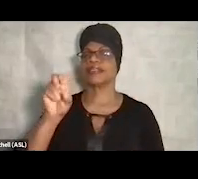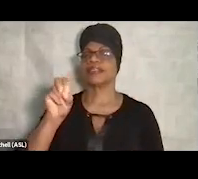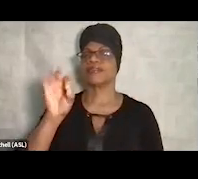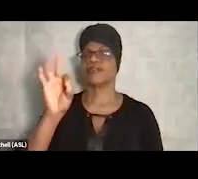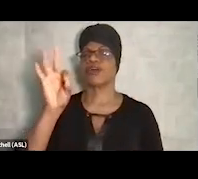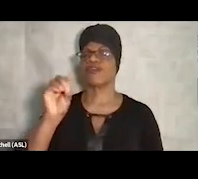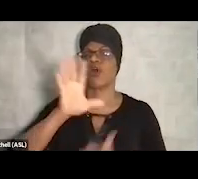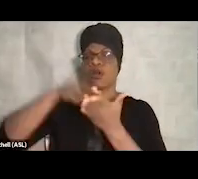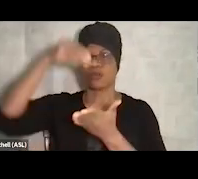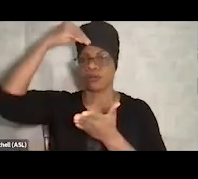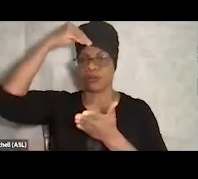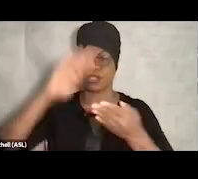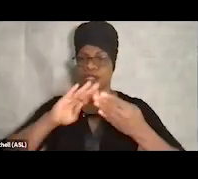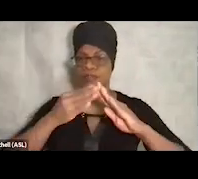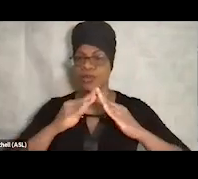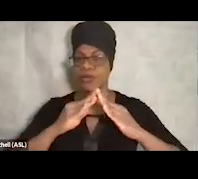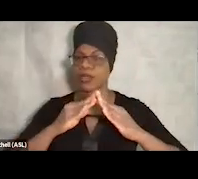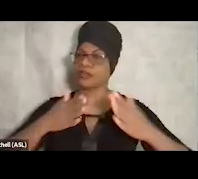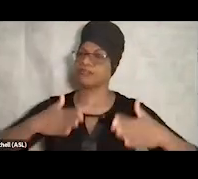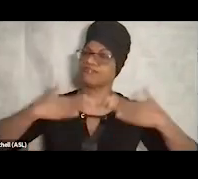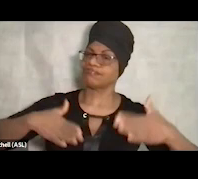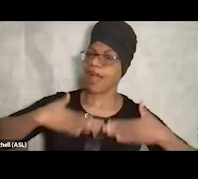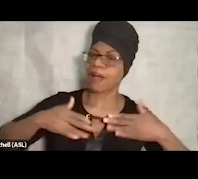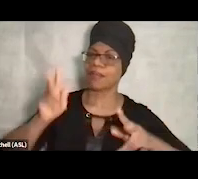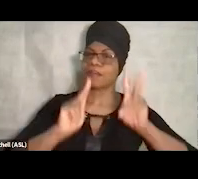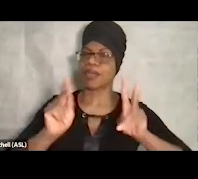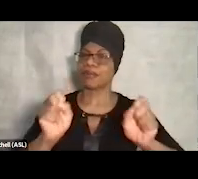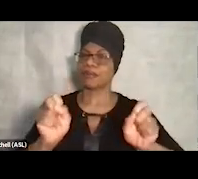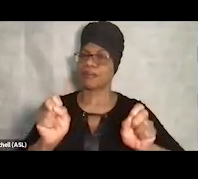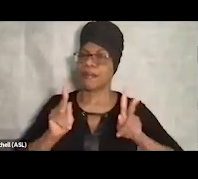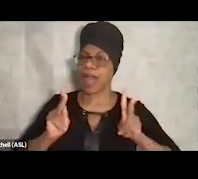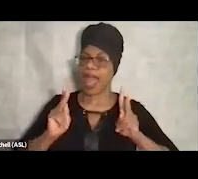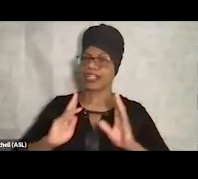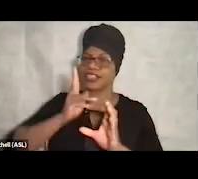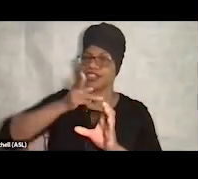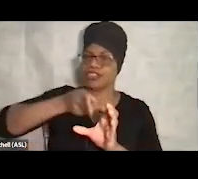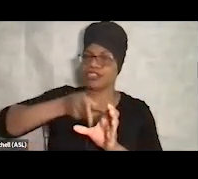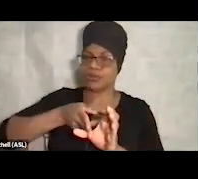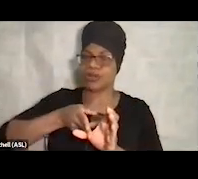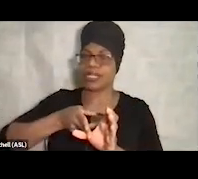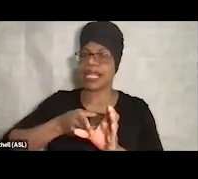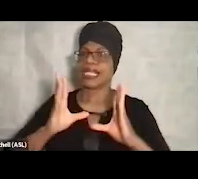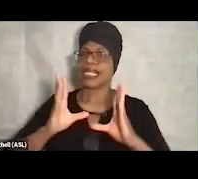Really happy folks are back joining us. This is session three of four,